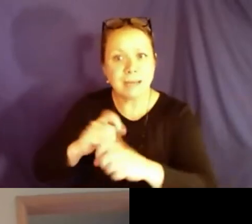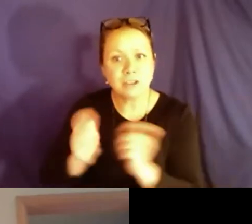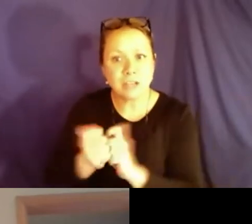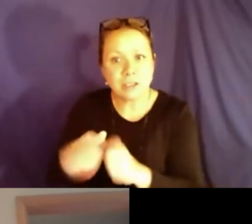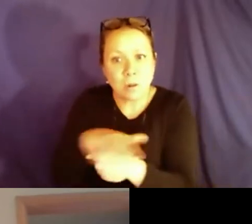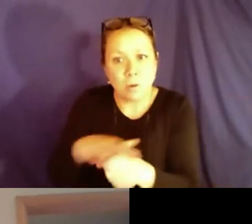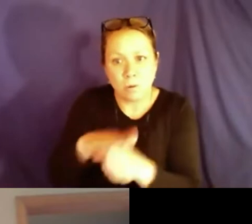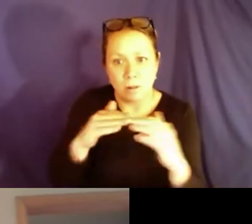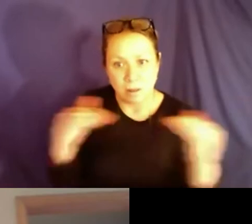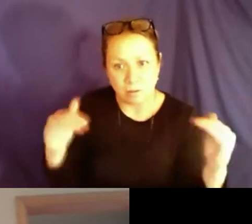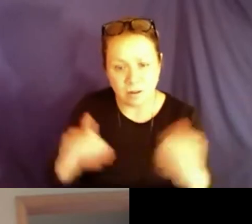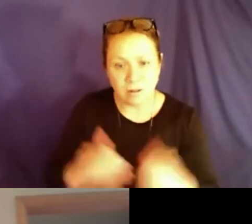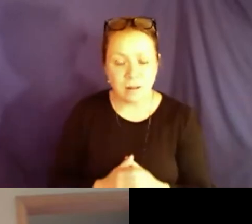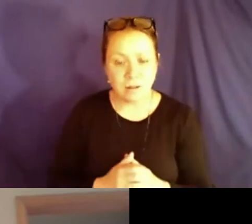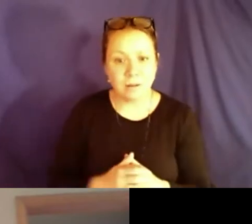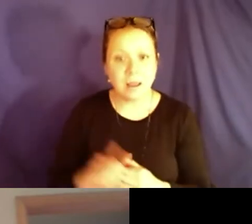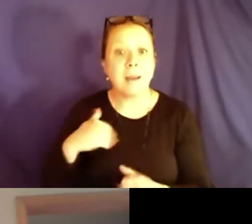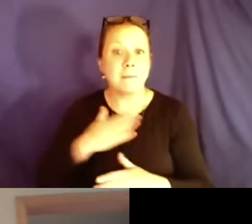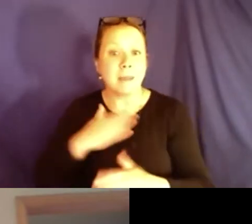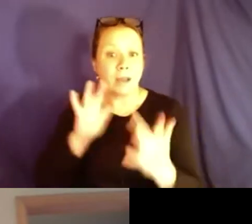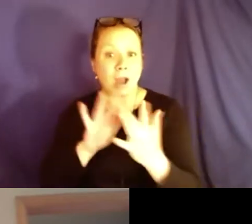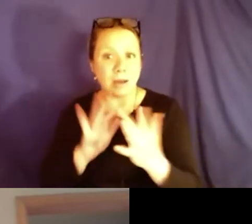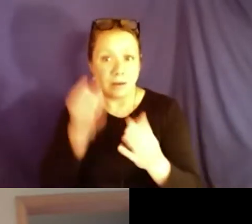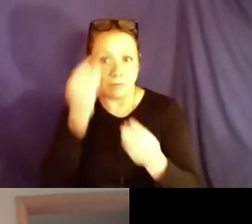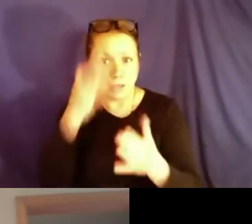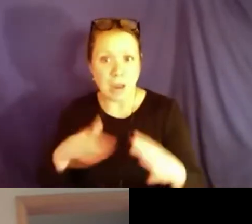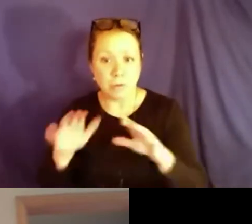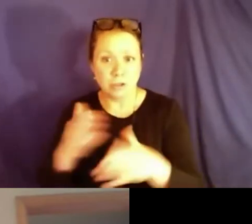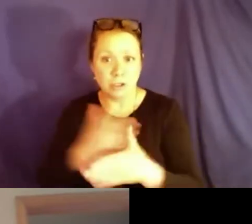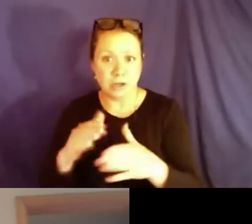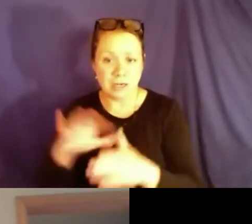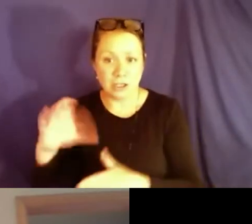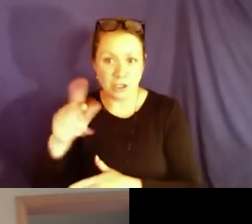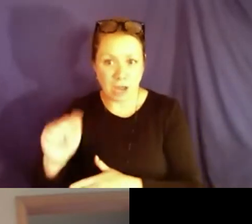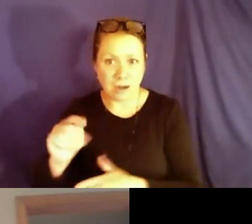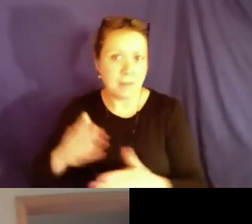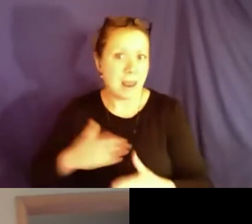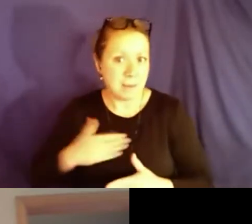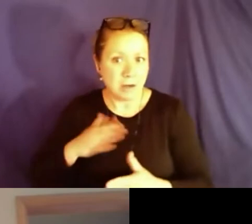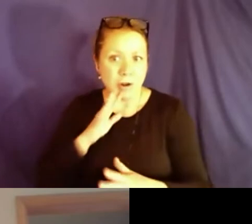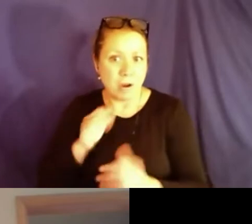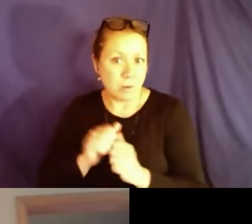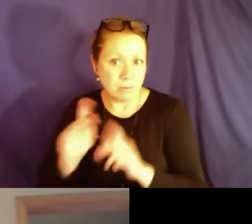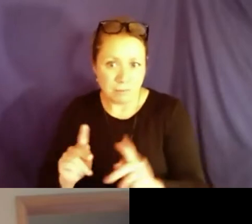coalition. We take an educational approach and try to build relationships and make change locally. I will